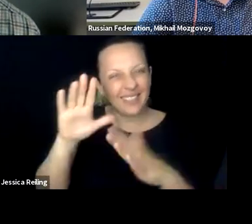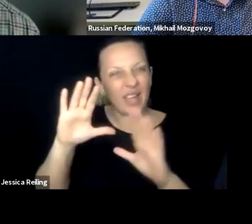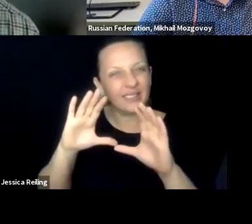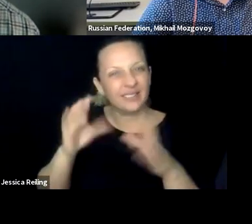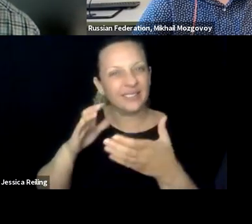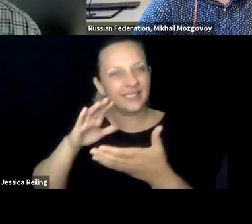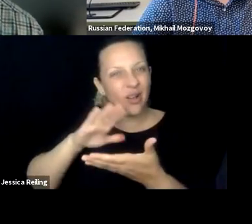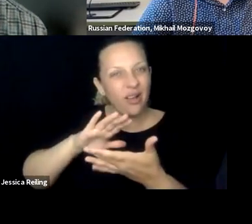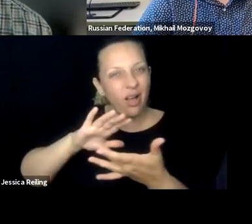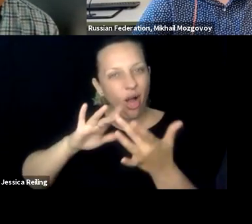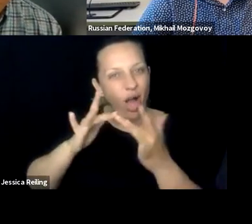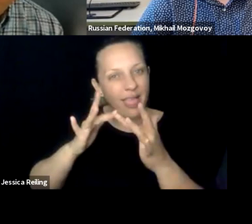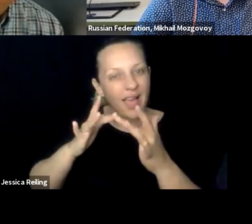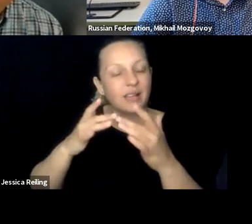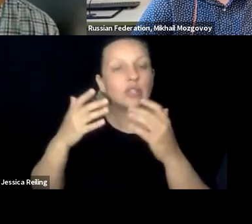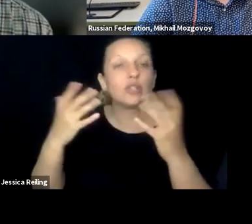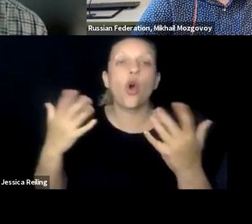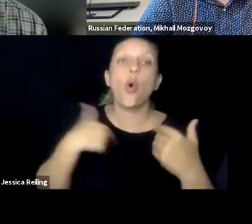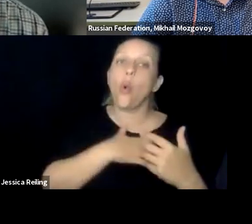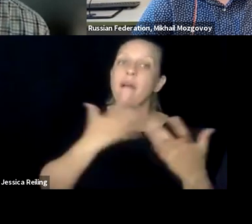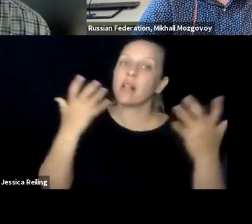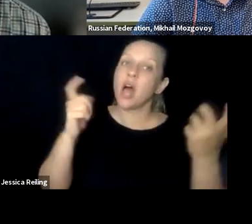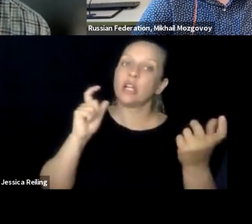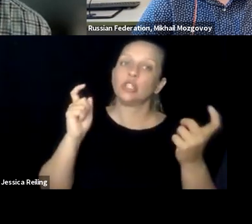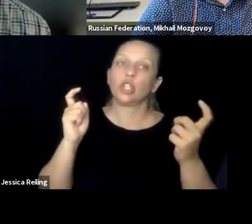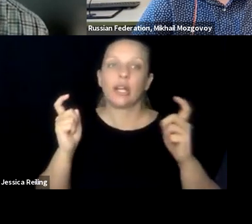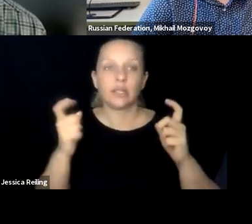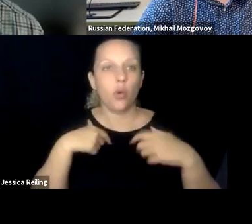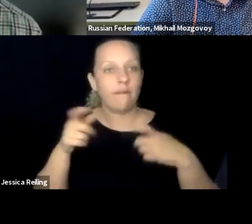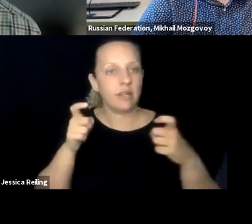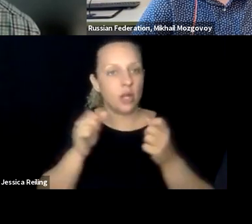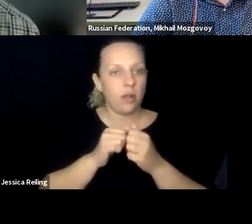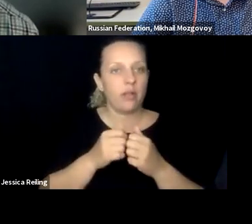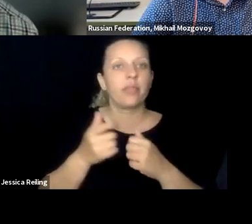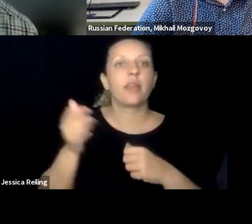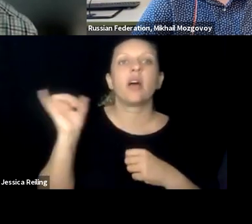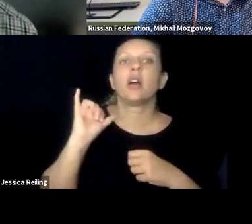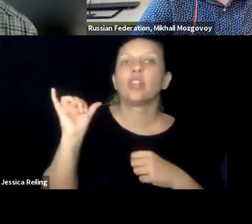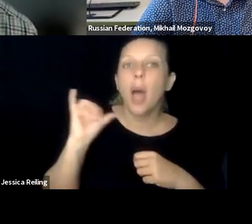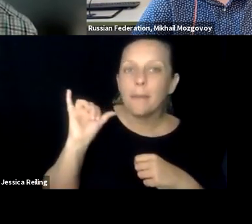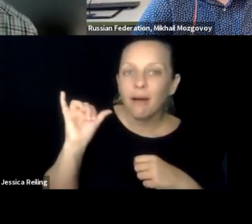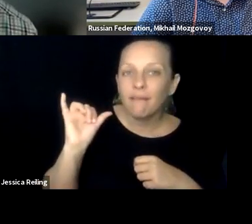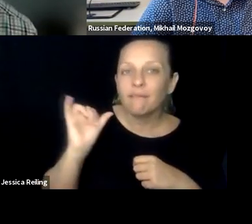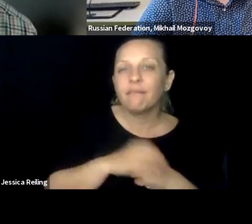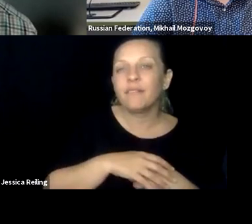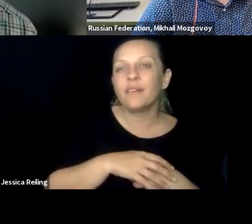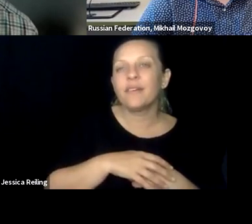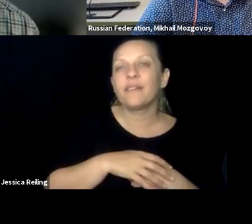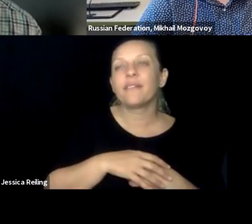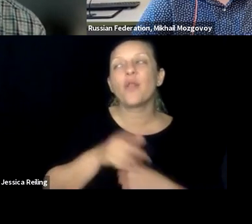can -- therefore cannot access their online courses. So there's a lot of things that we're -- a lot of challenges that we